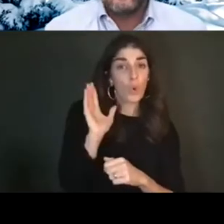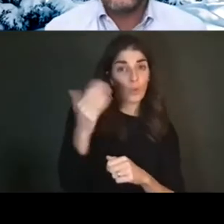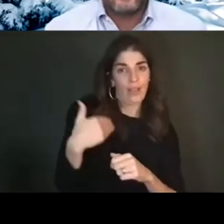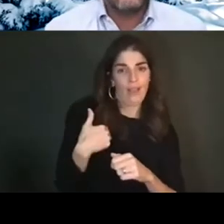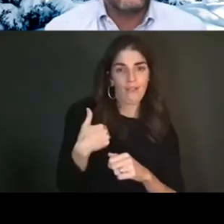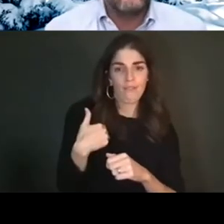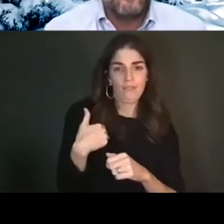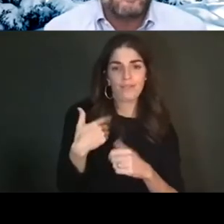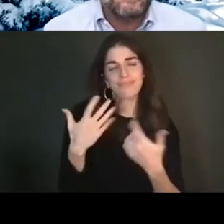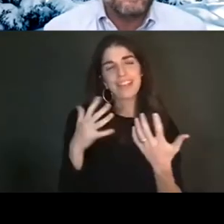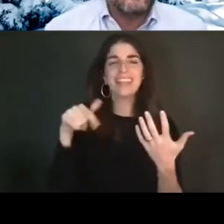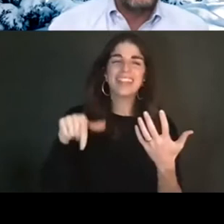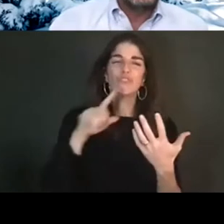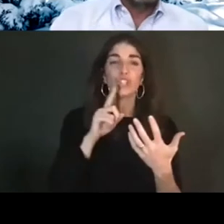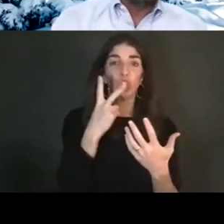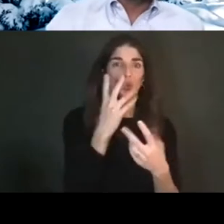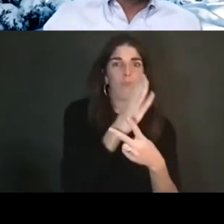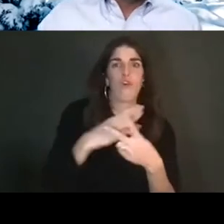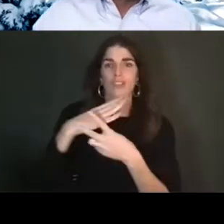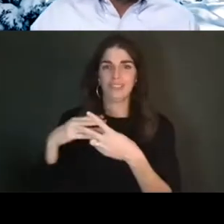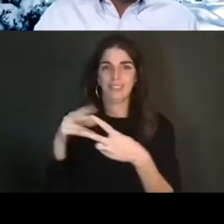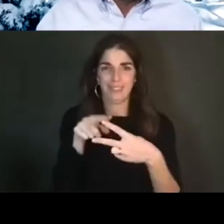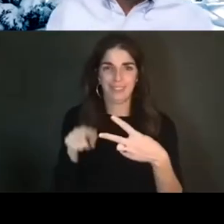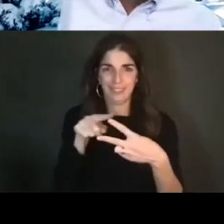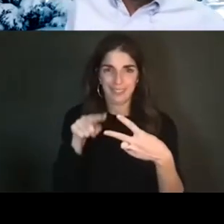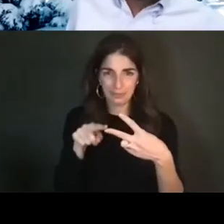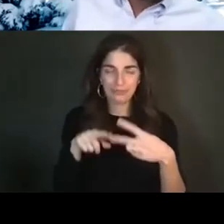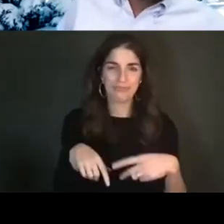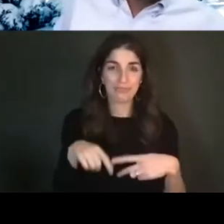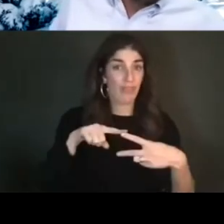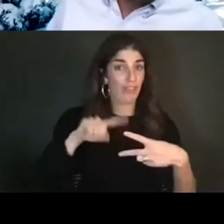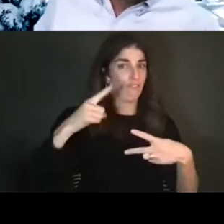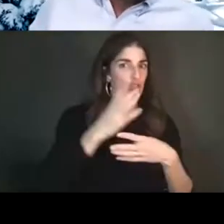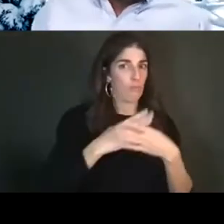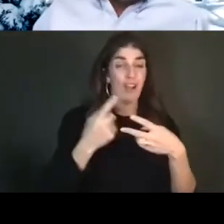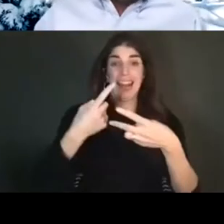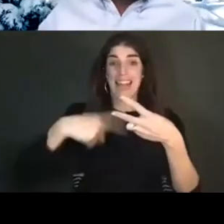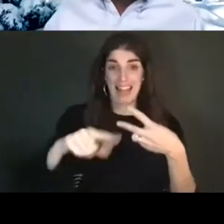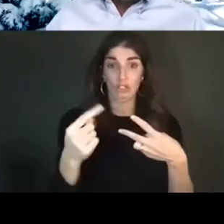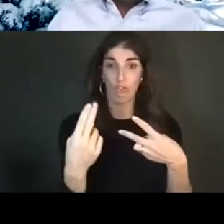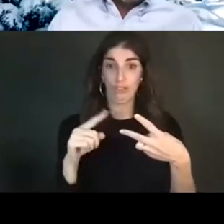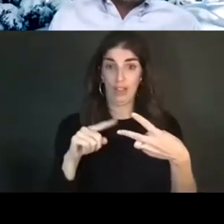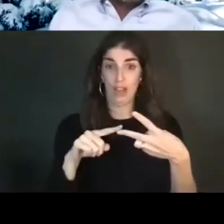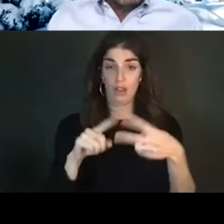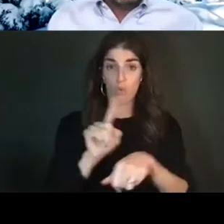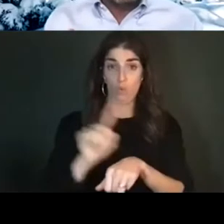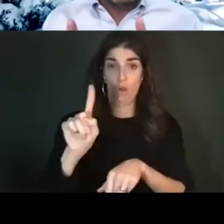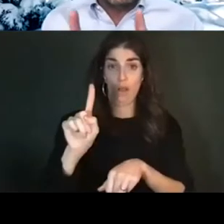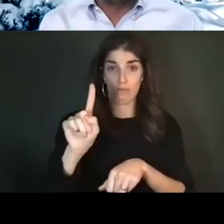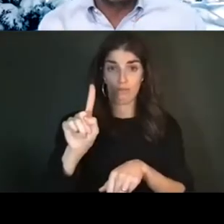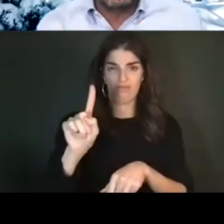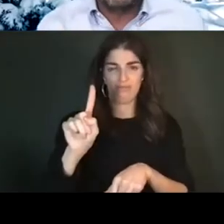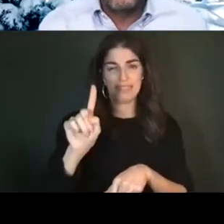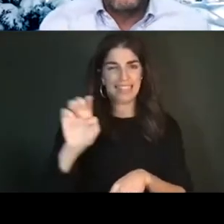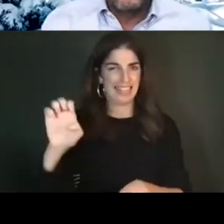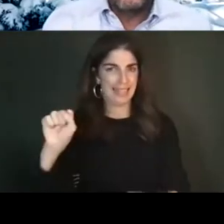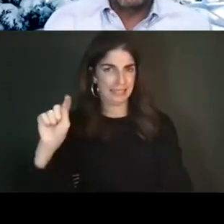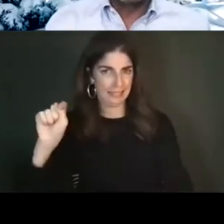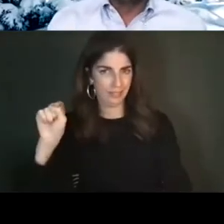is kind of a two-part series in this -- and so next thursday at 1:00 p.m. EST, we will